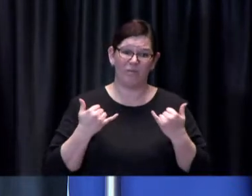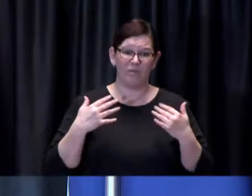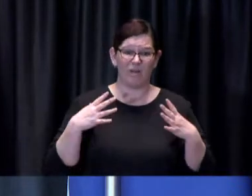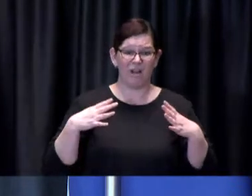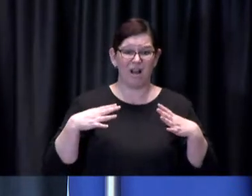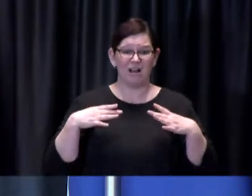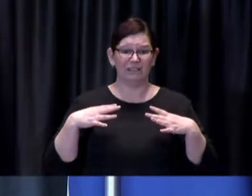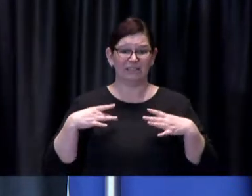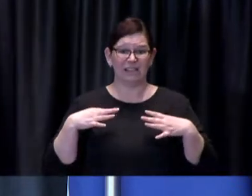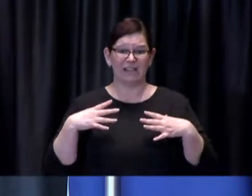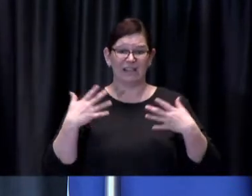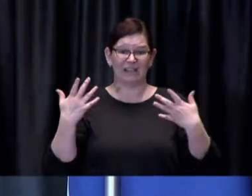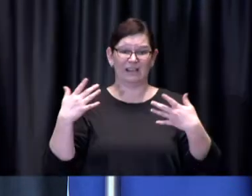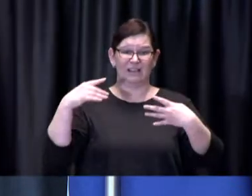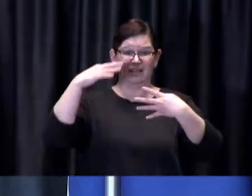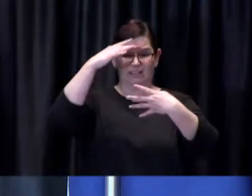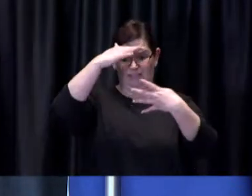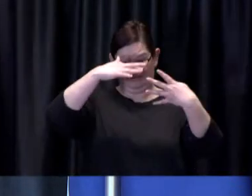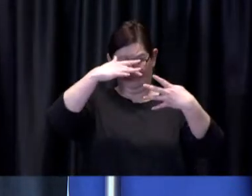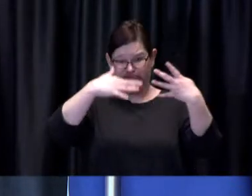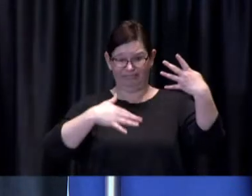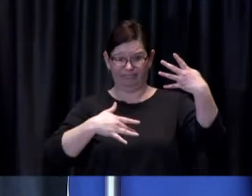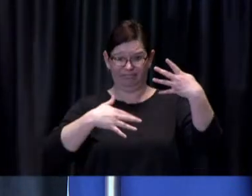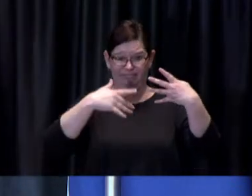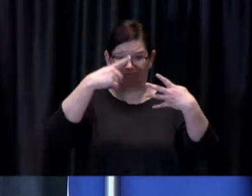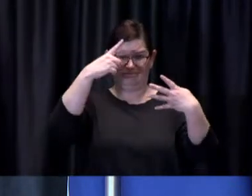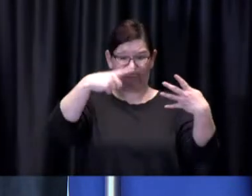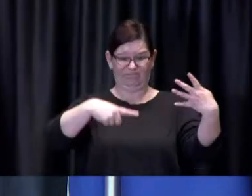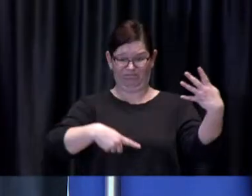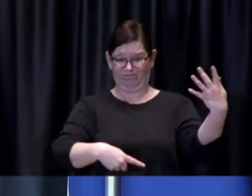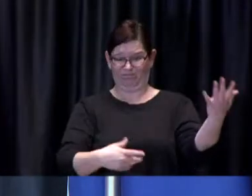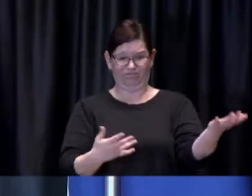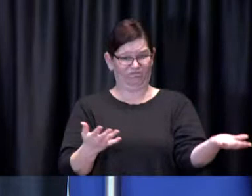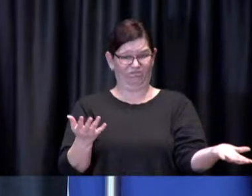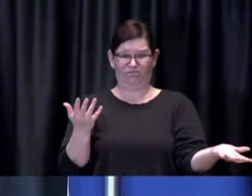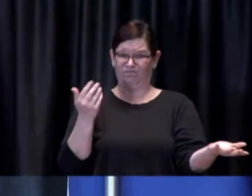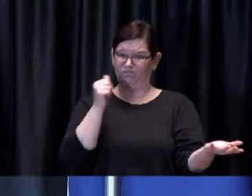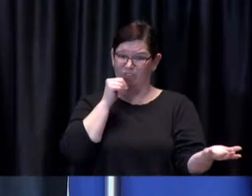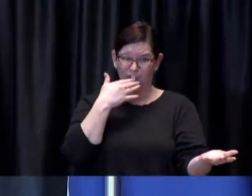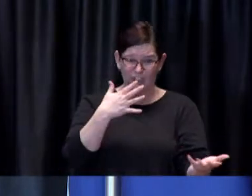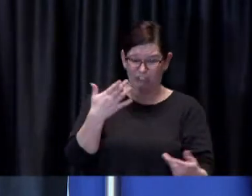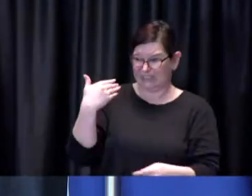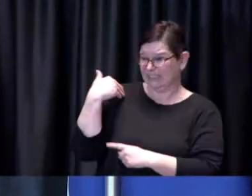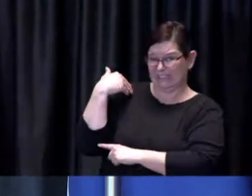This past Christmas, the seven-day moving average was 660 cases.